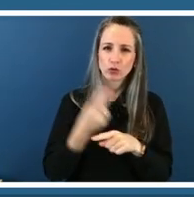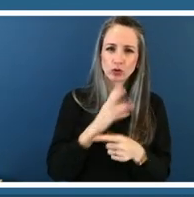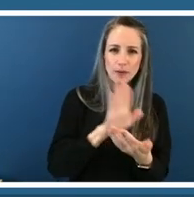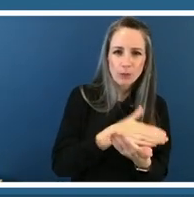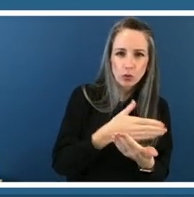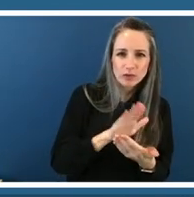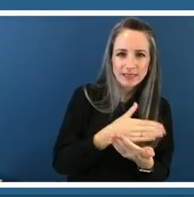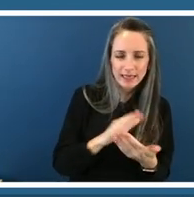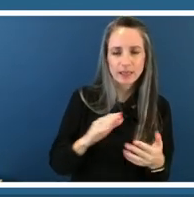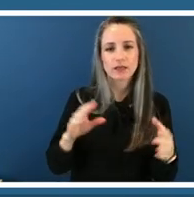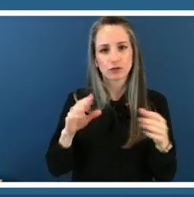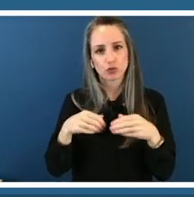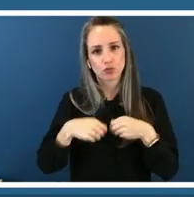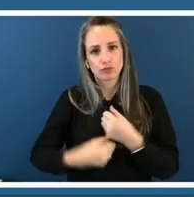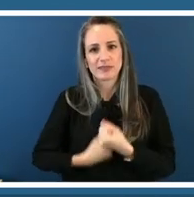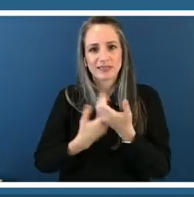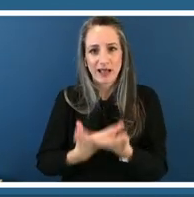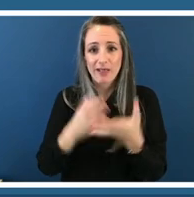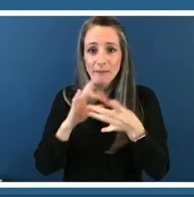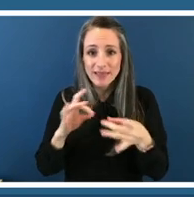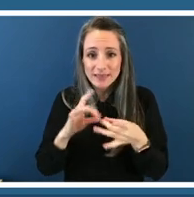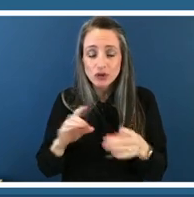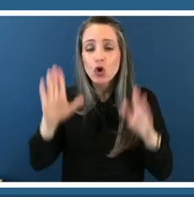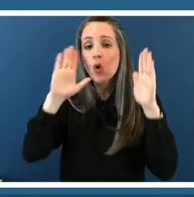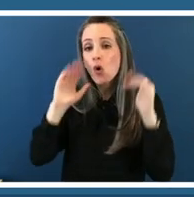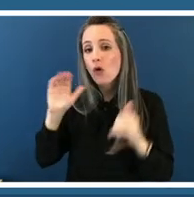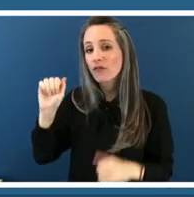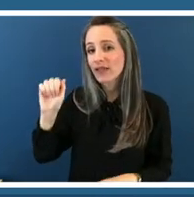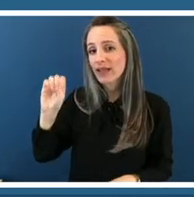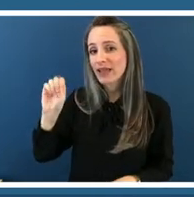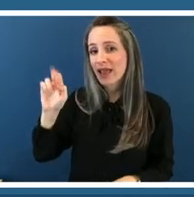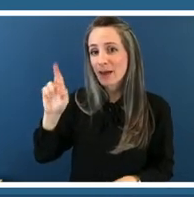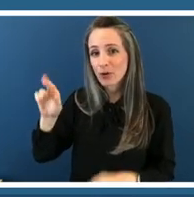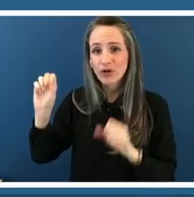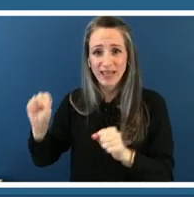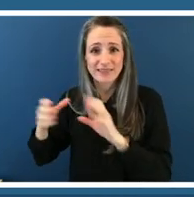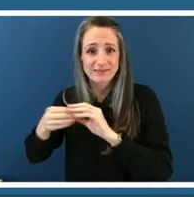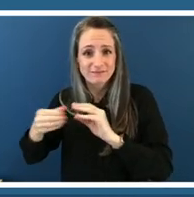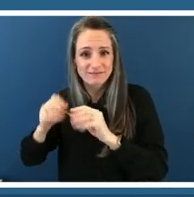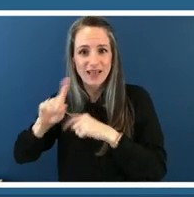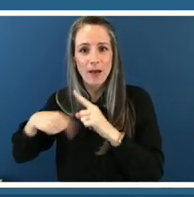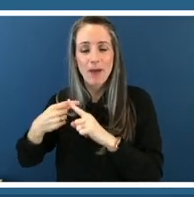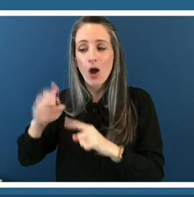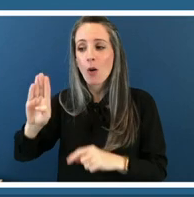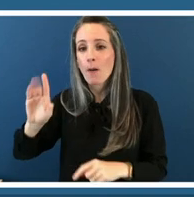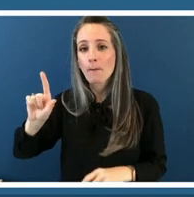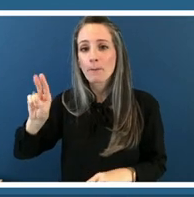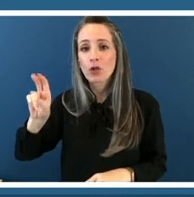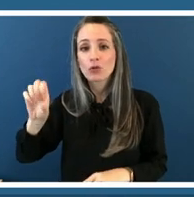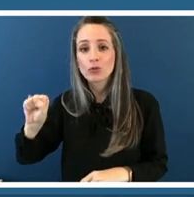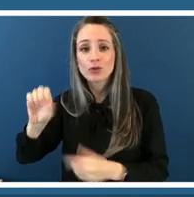method of storytelling you know she doesn't have her notes and